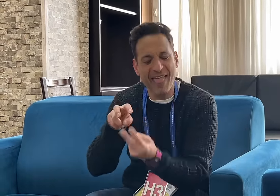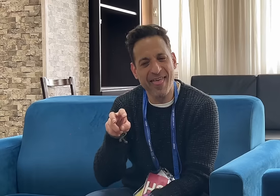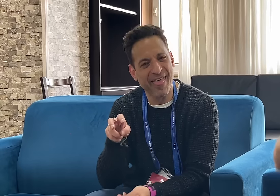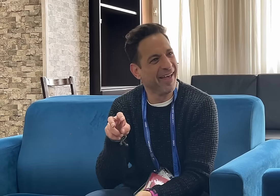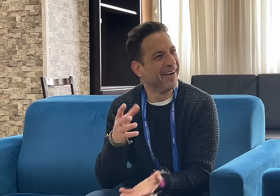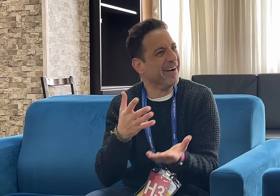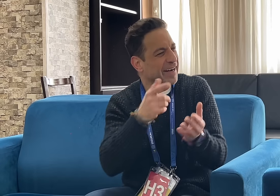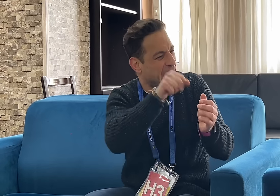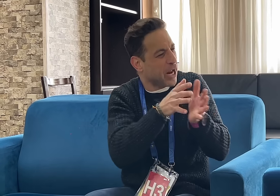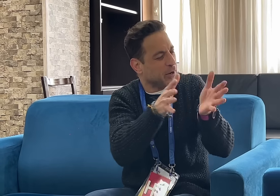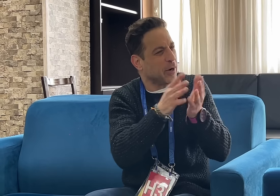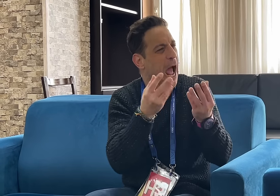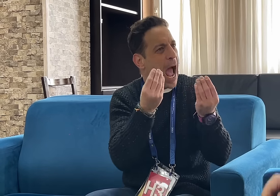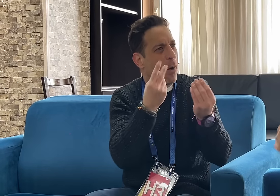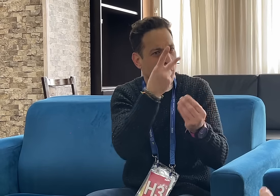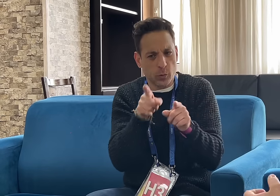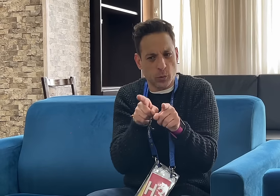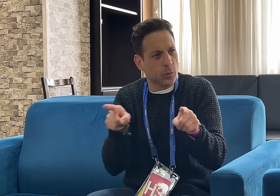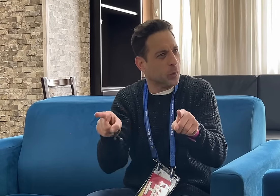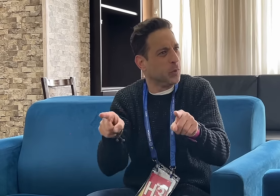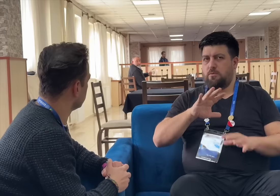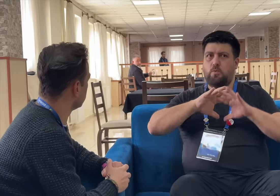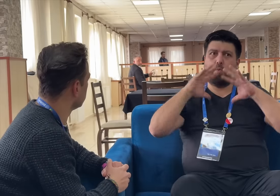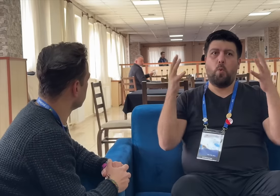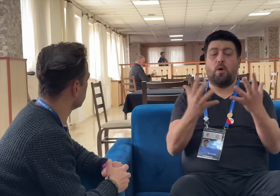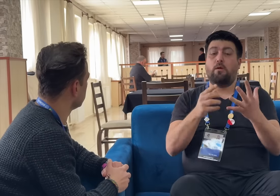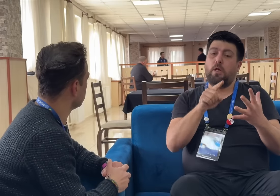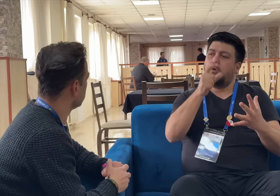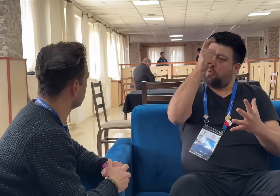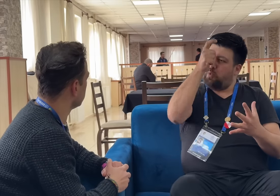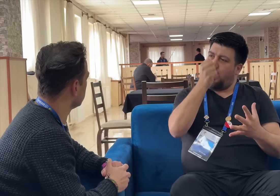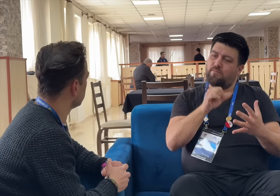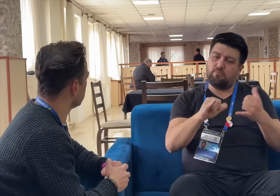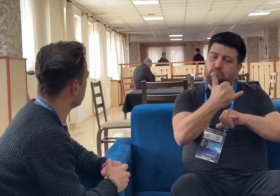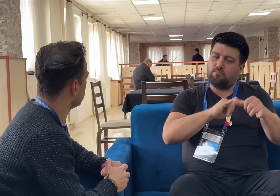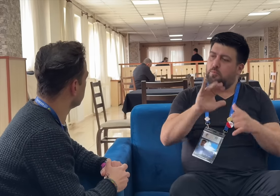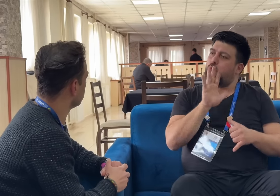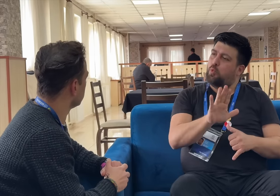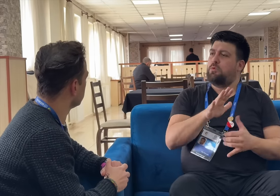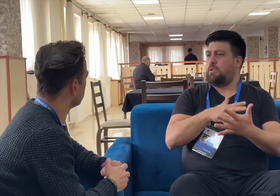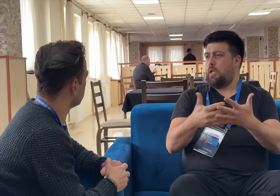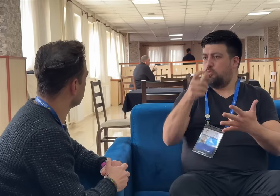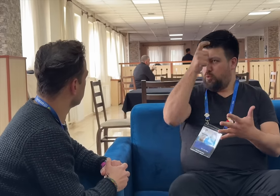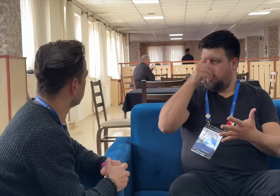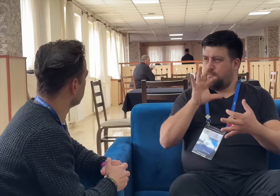I was amazed! How did you make that work? [Nevzat]: Turkish Airlines flies around the world. The first one is,